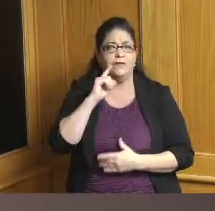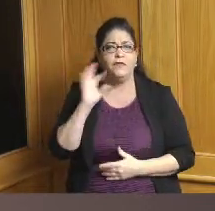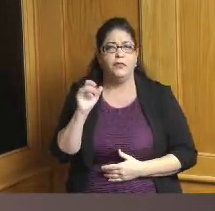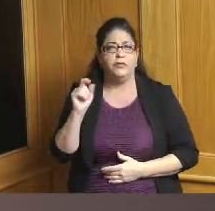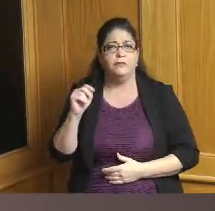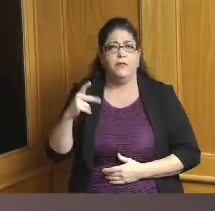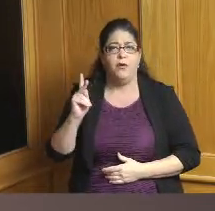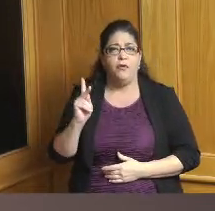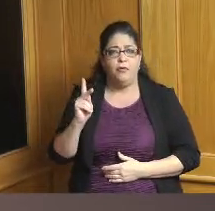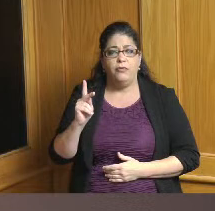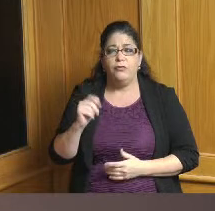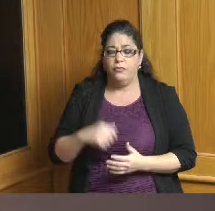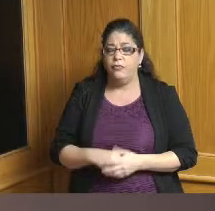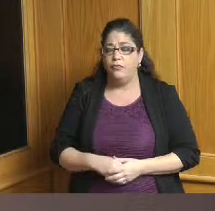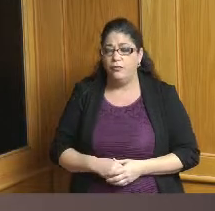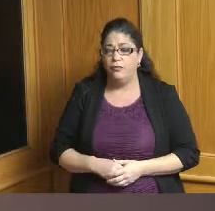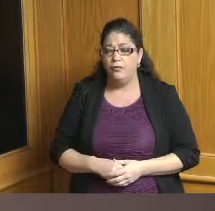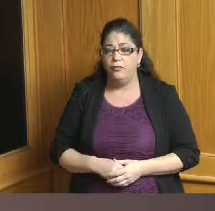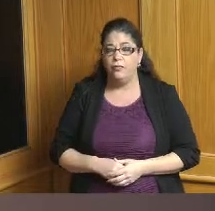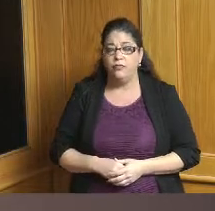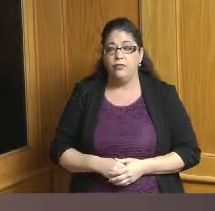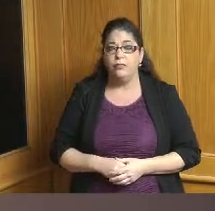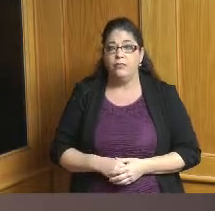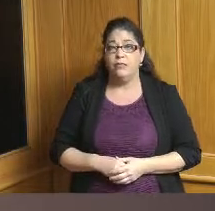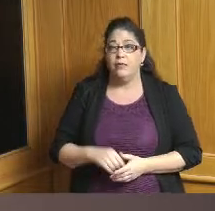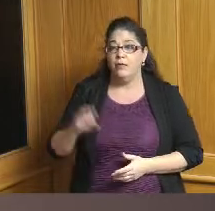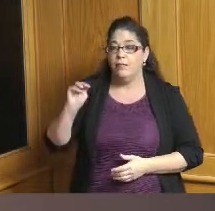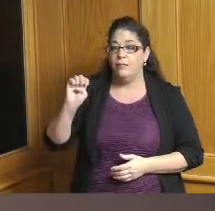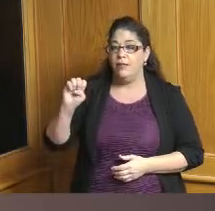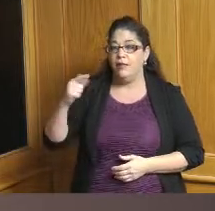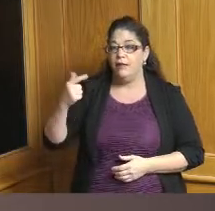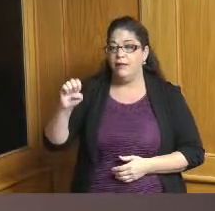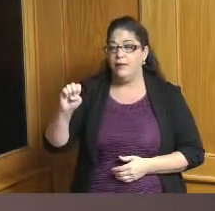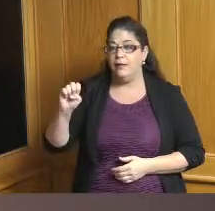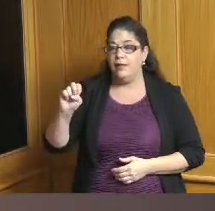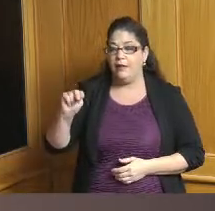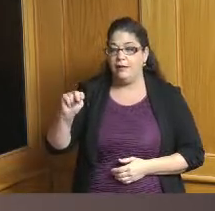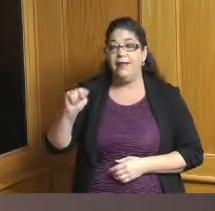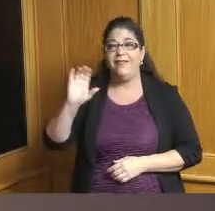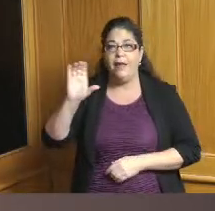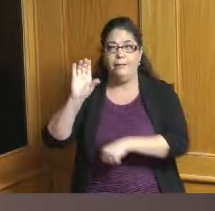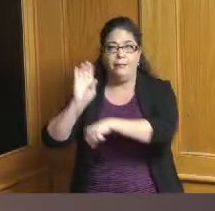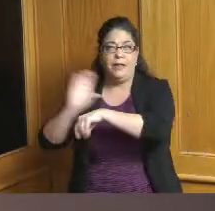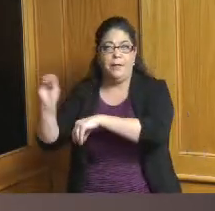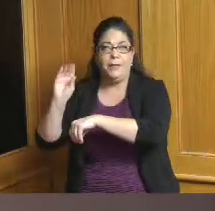I think one of the things that really separates Meegan from from its competition is its commitment